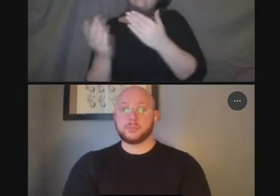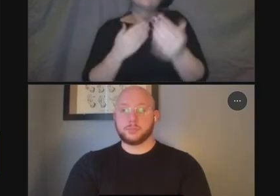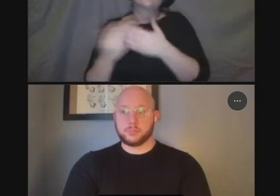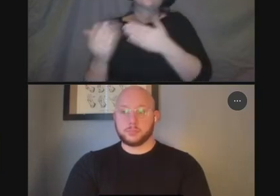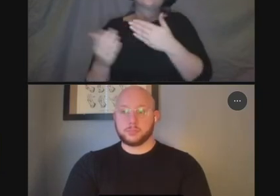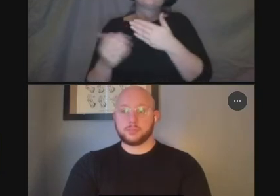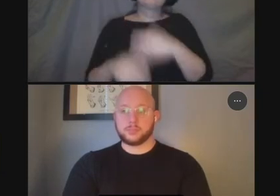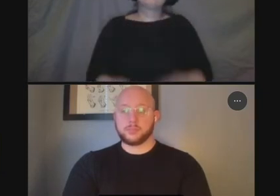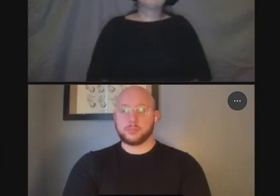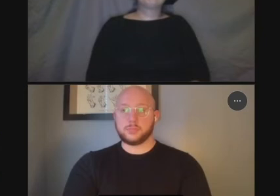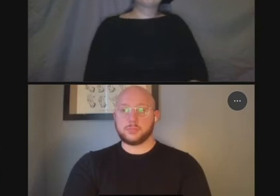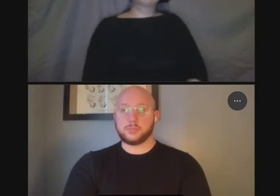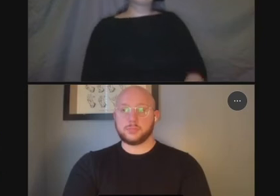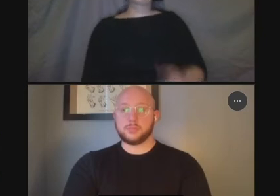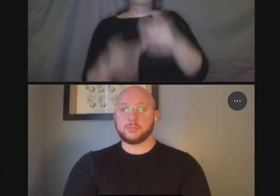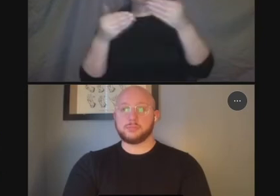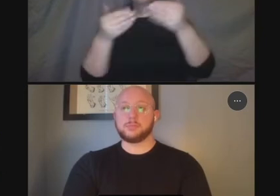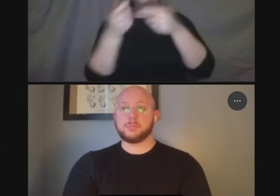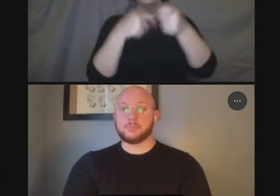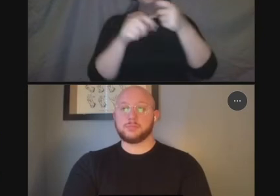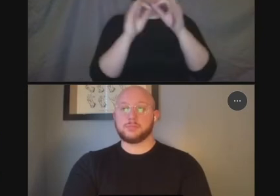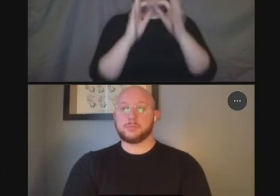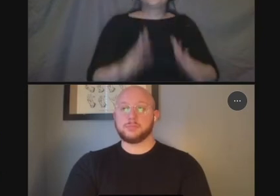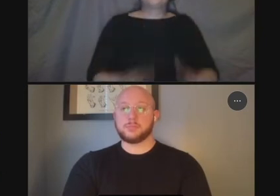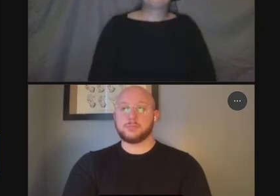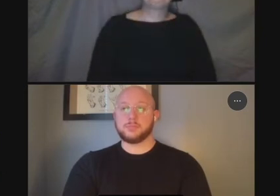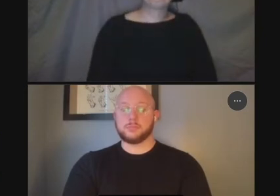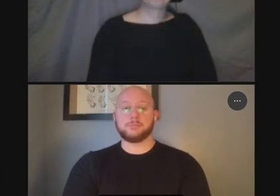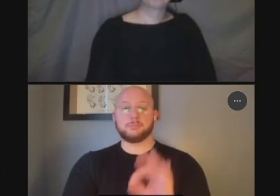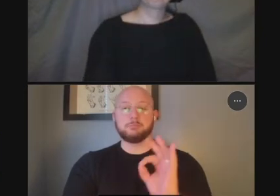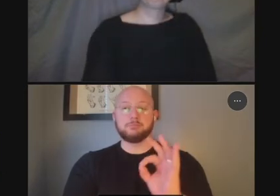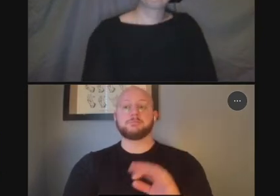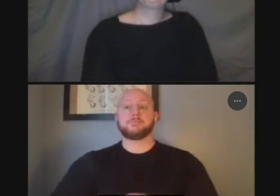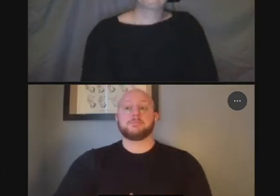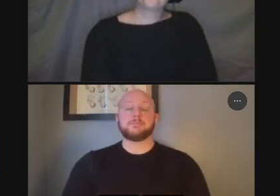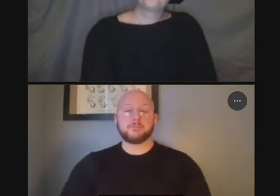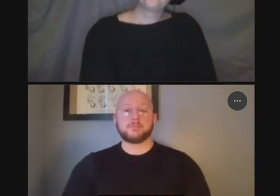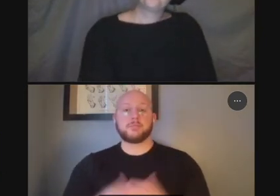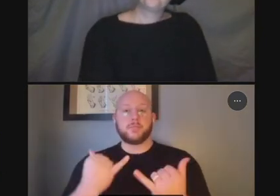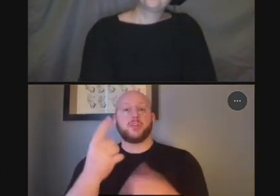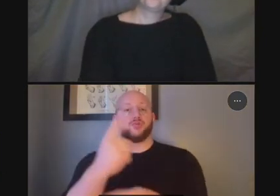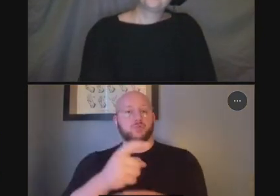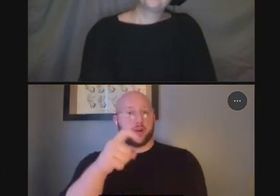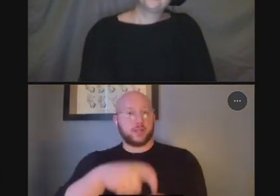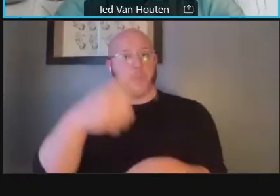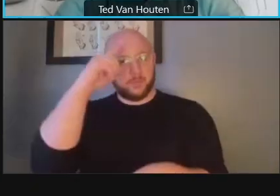consideration um you know now's now's the time for that and we'll be collecting that information